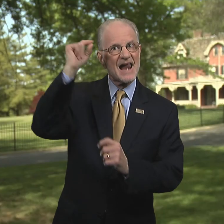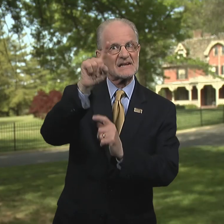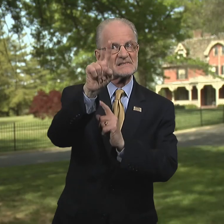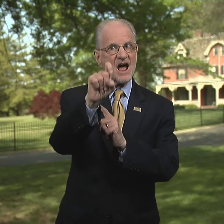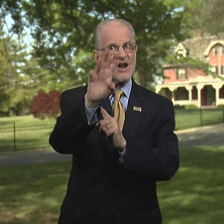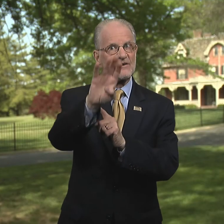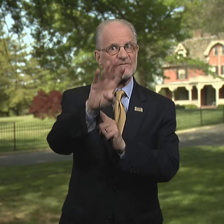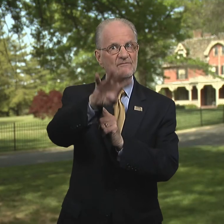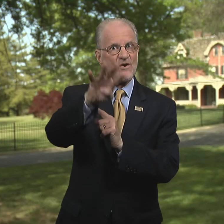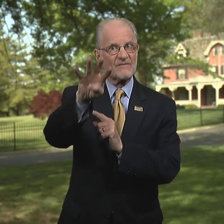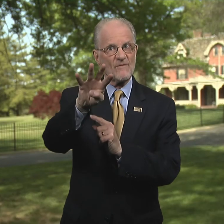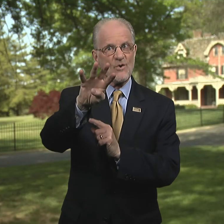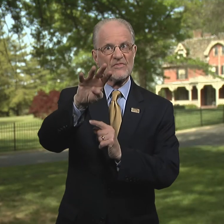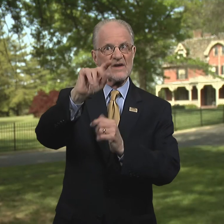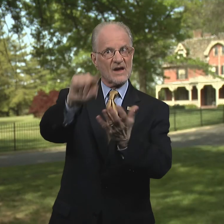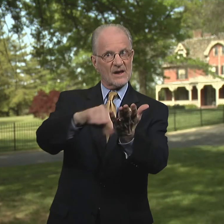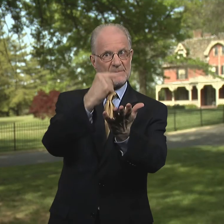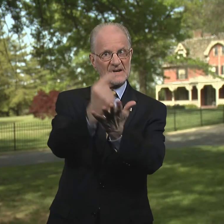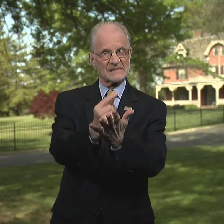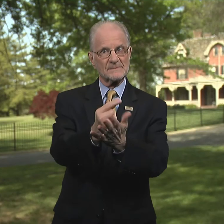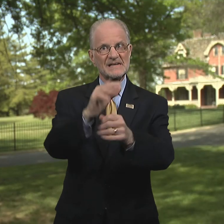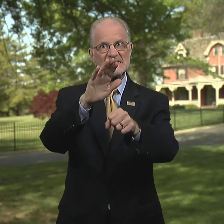Gallaudet's 144th Commencement